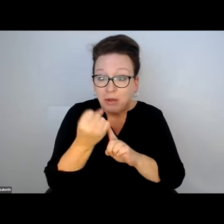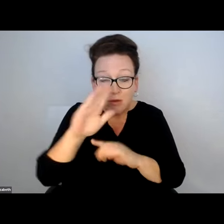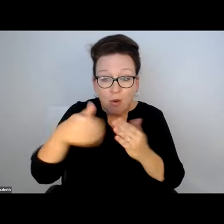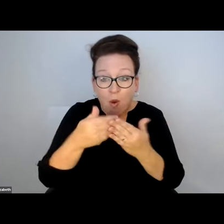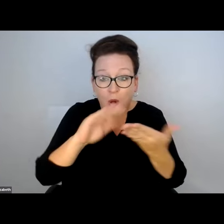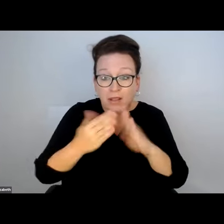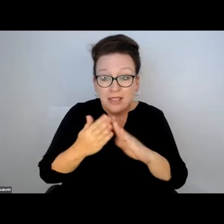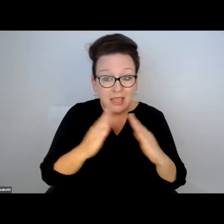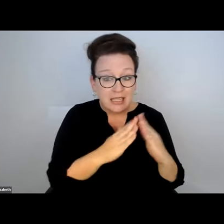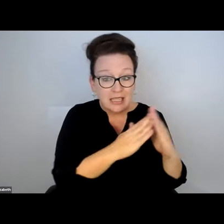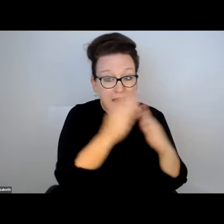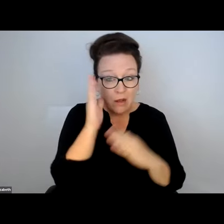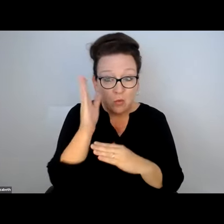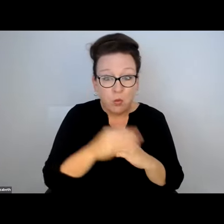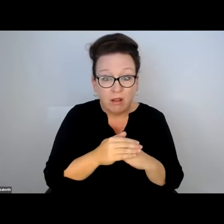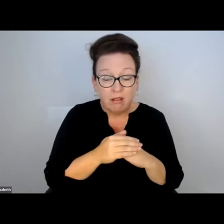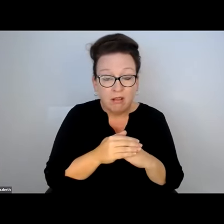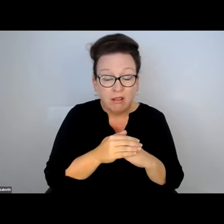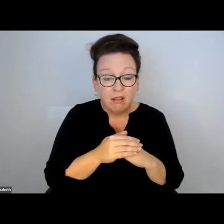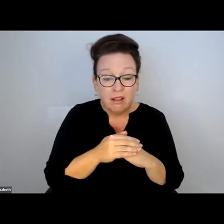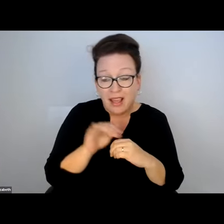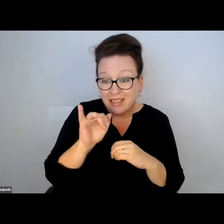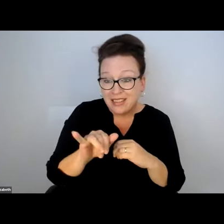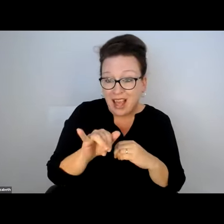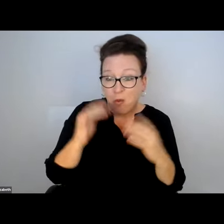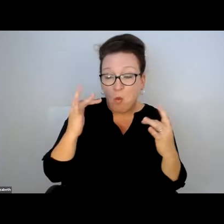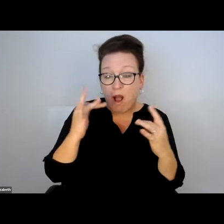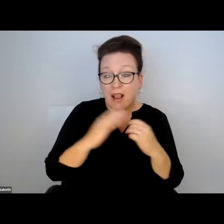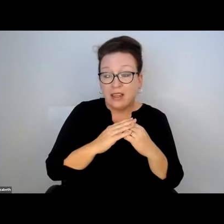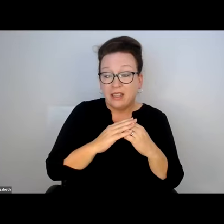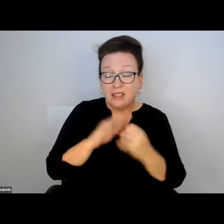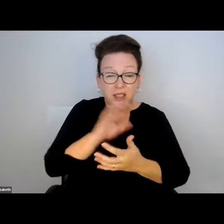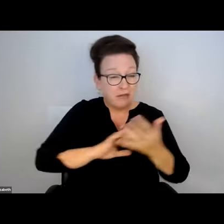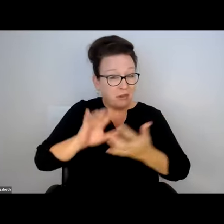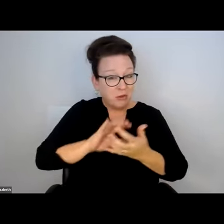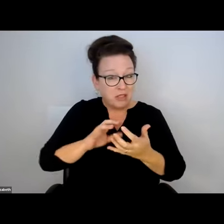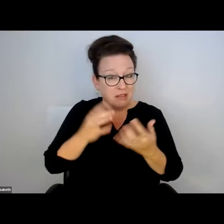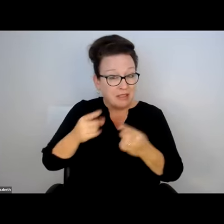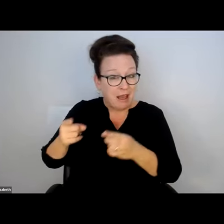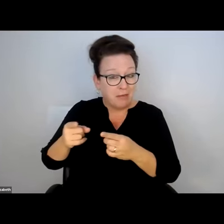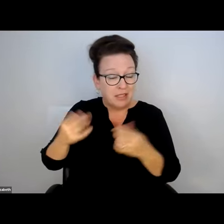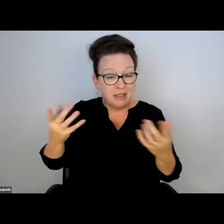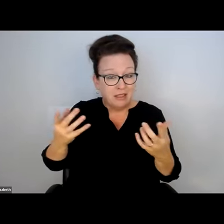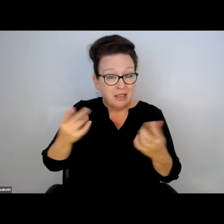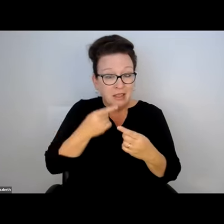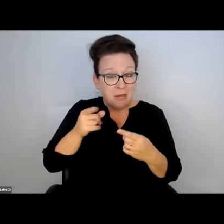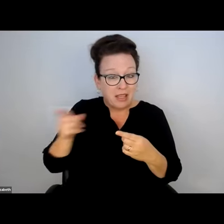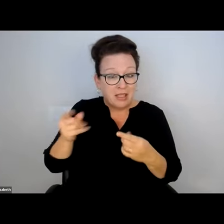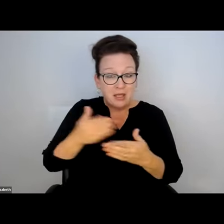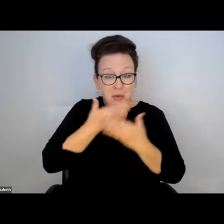IS THAT GOING TO BE THE SITUATION IN ALMOST EVERY CITY AND TOWN?